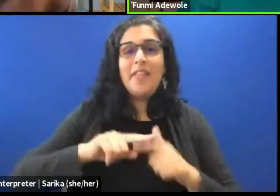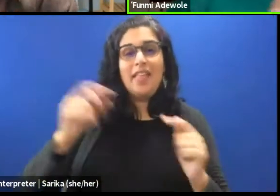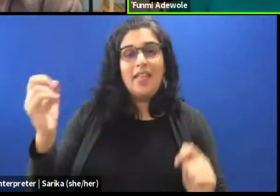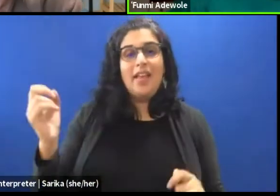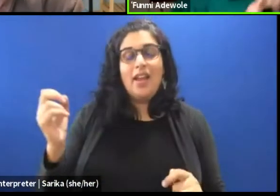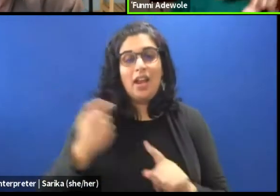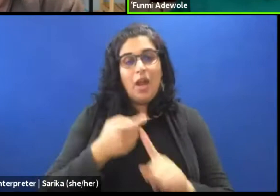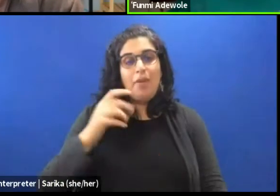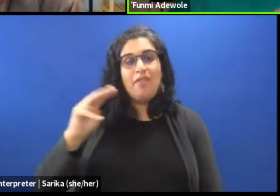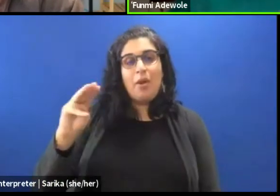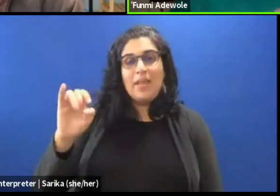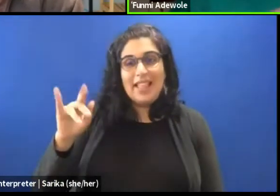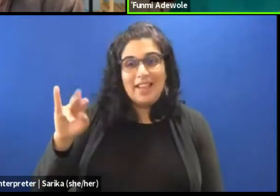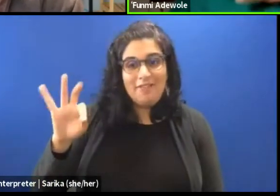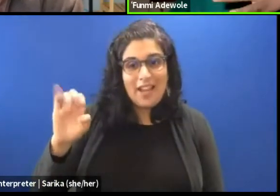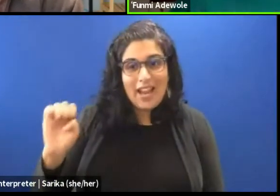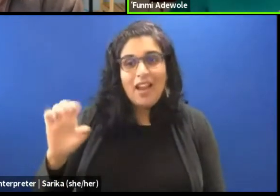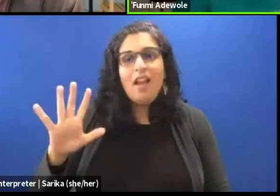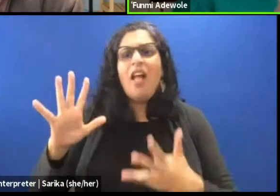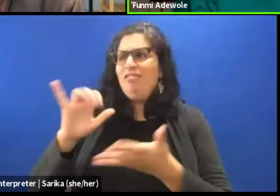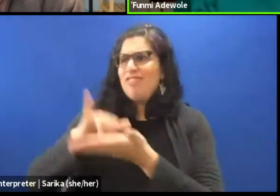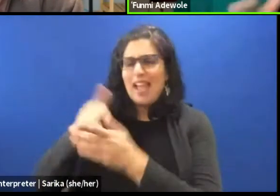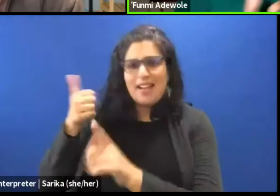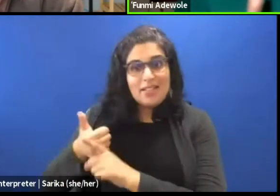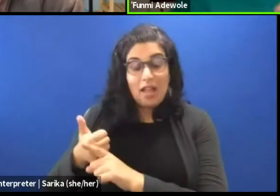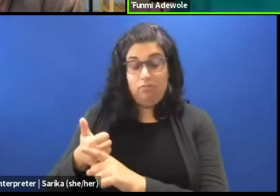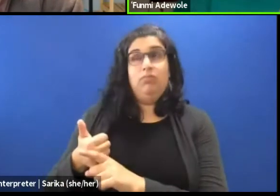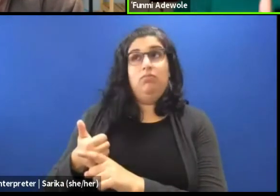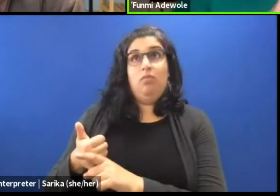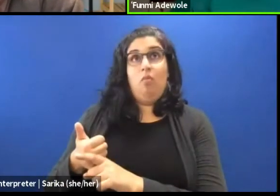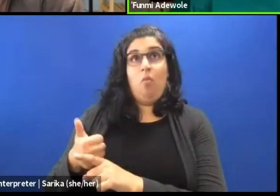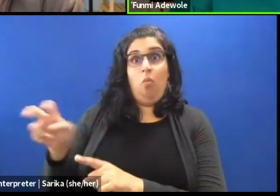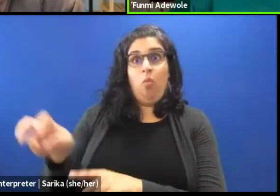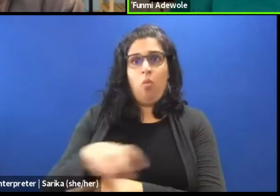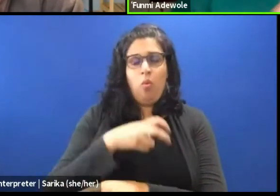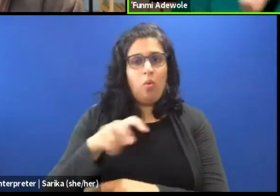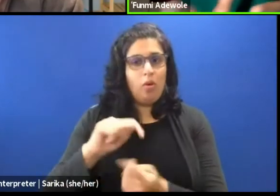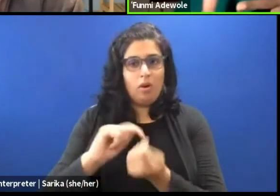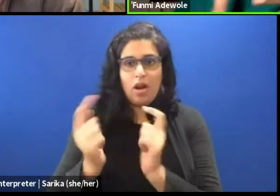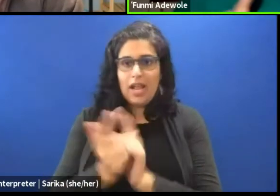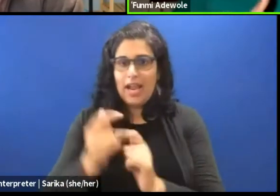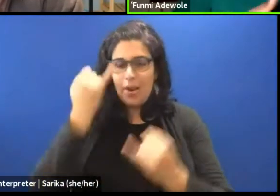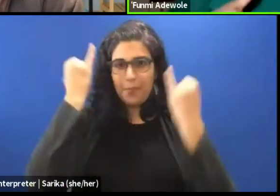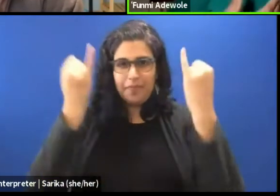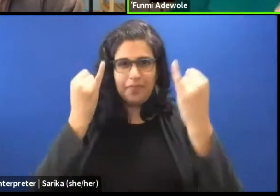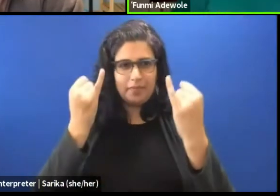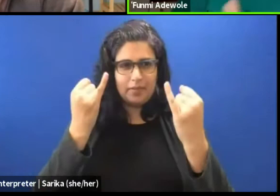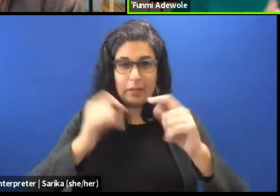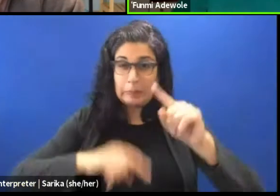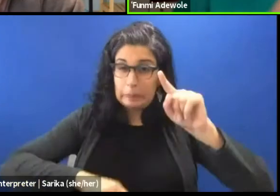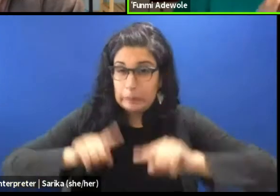Even that was a process where I am translating ideas. You know and translating how I present myself